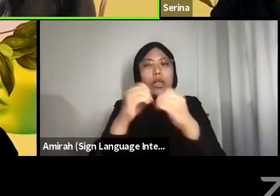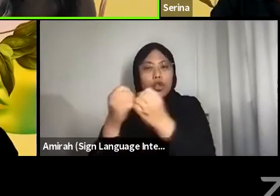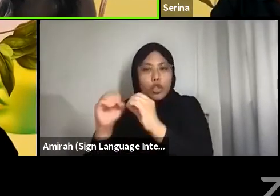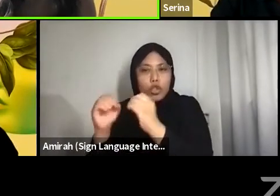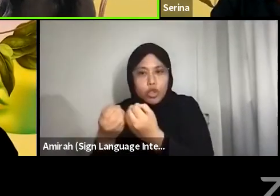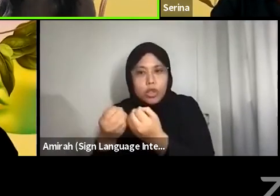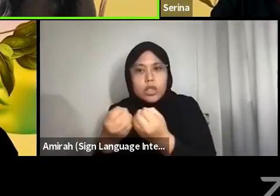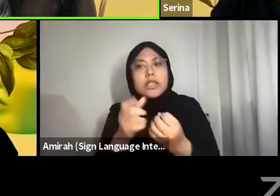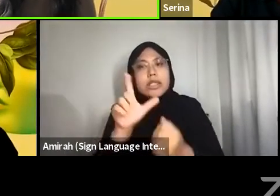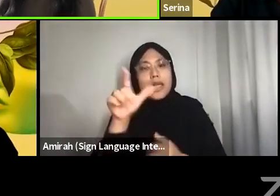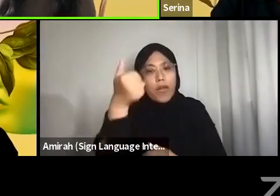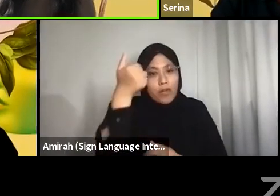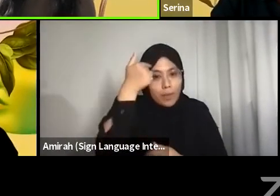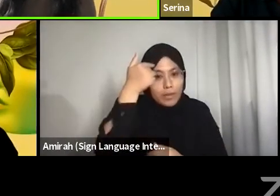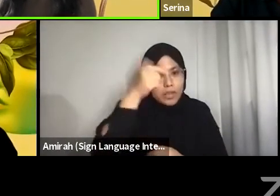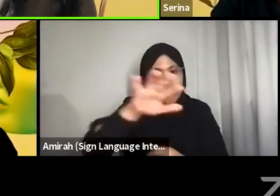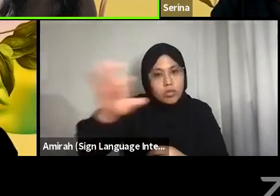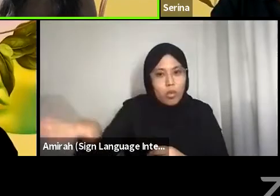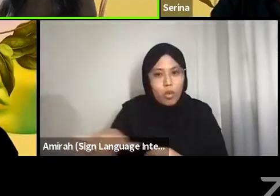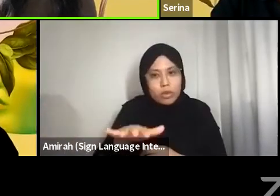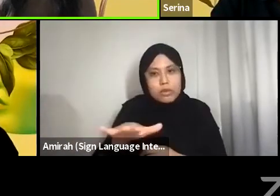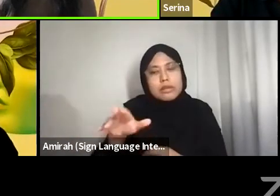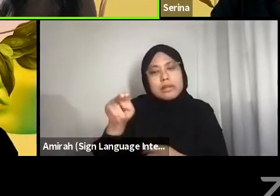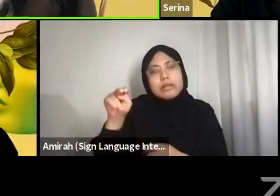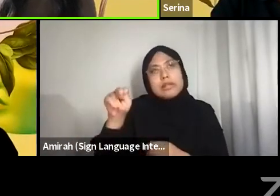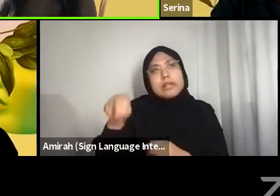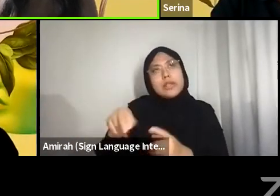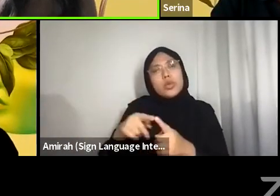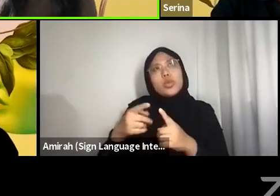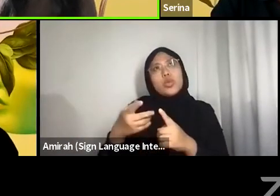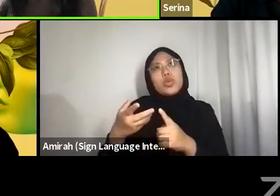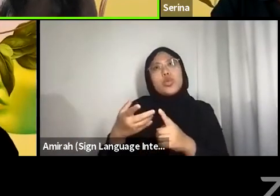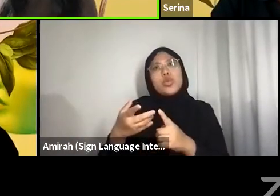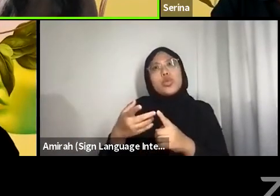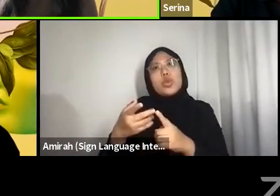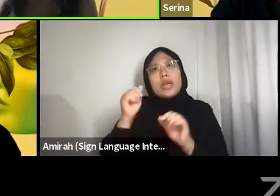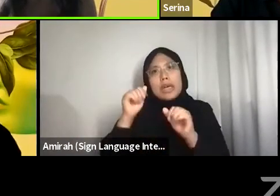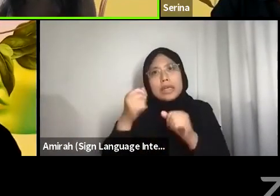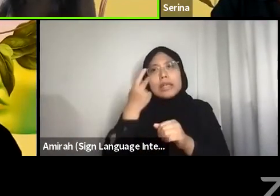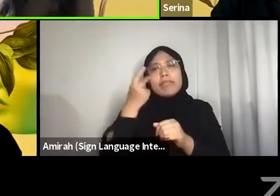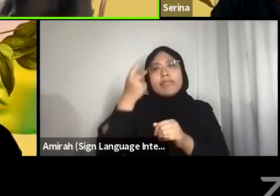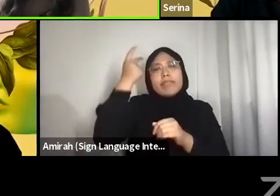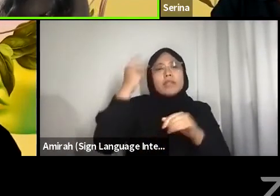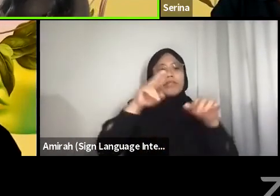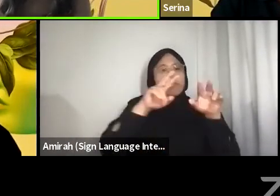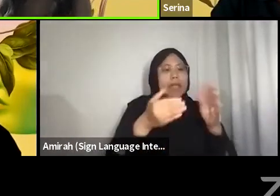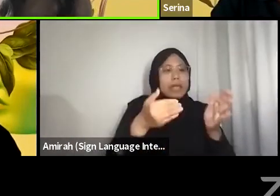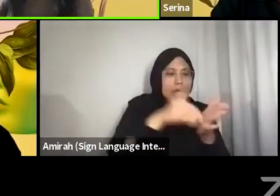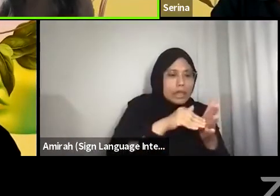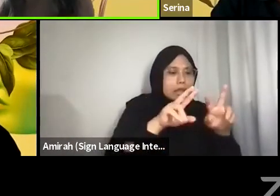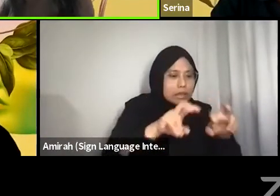they do need to really relook whatever it is that needs to be relooked and then take action there.